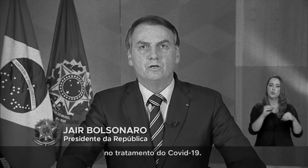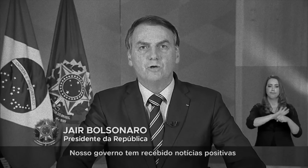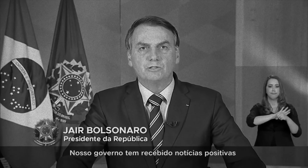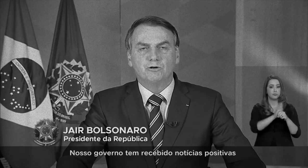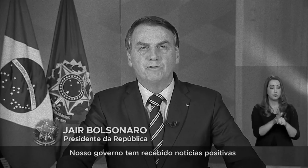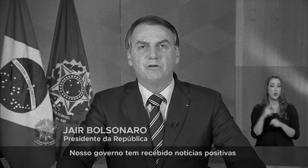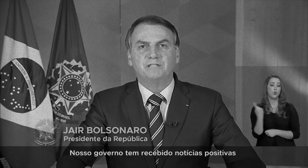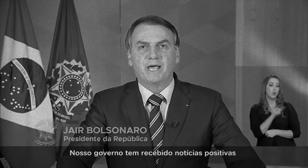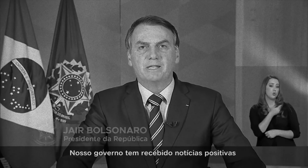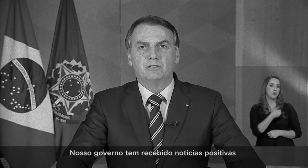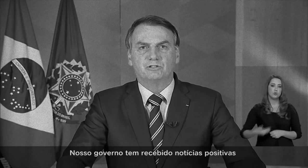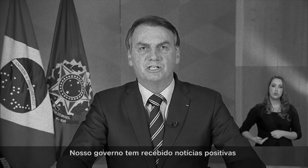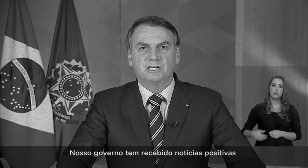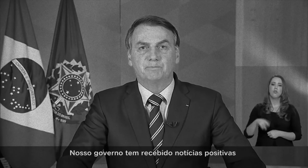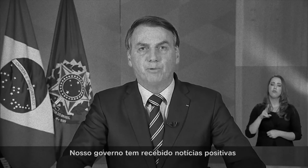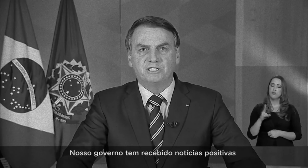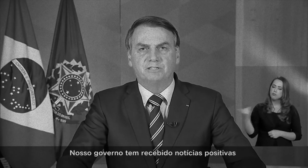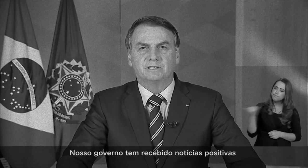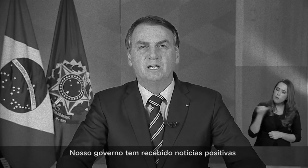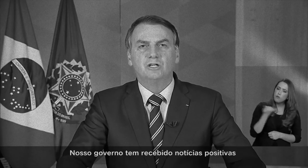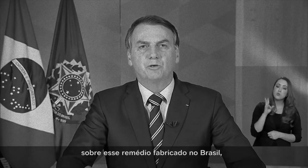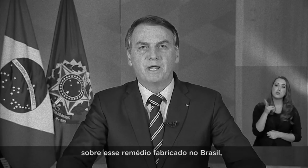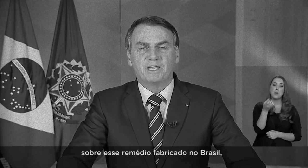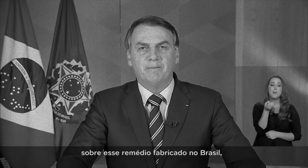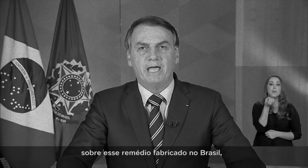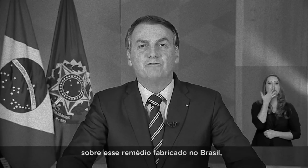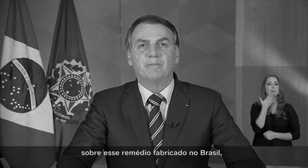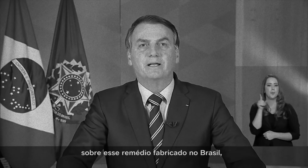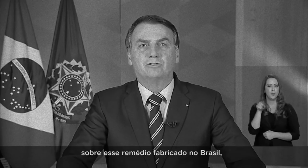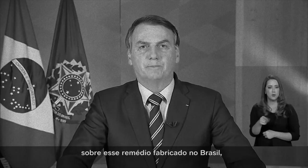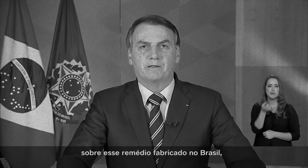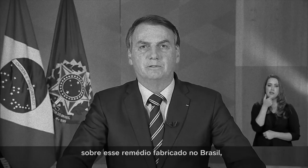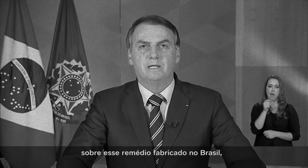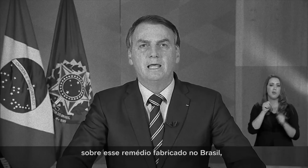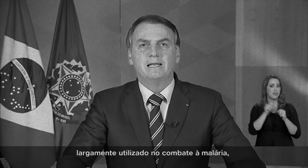Our government has received positive news about this medicine produced in Brazil